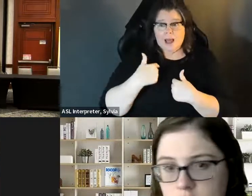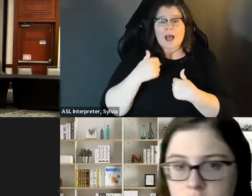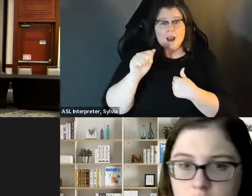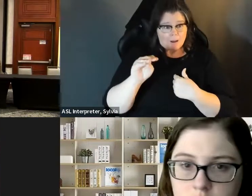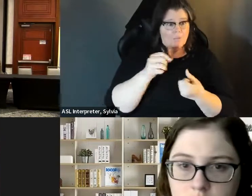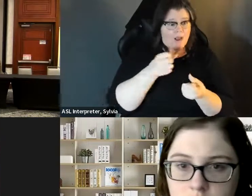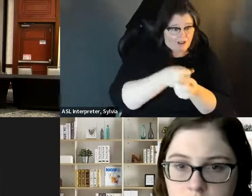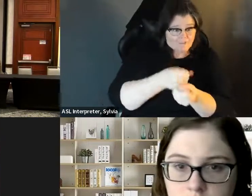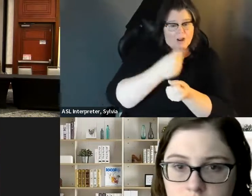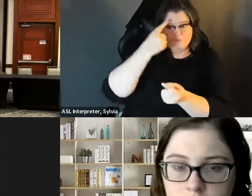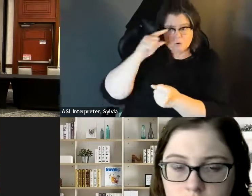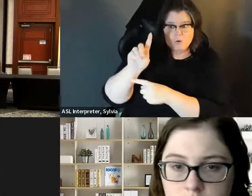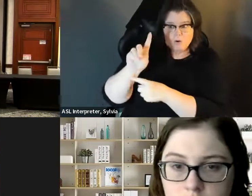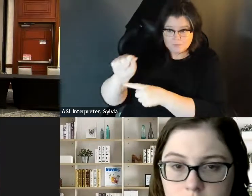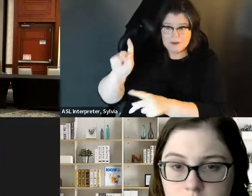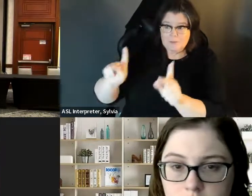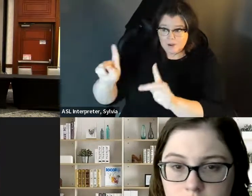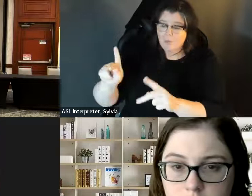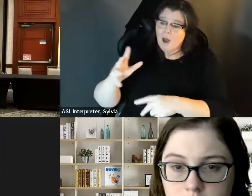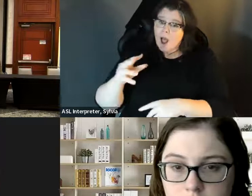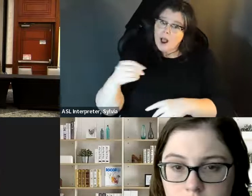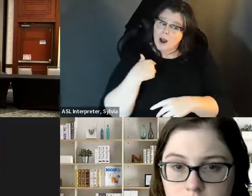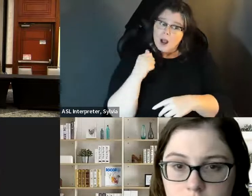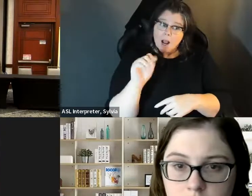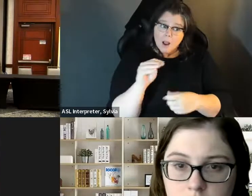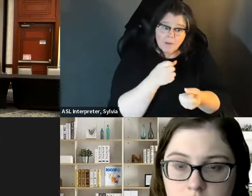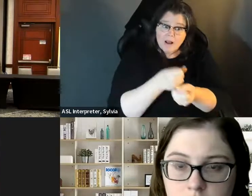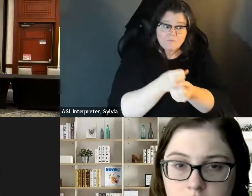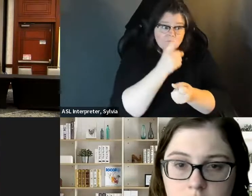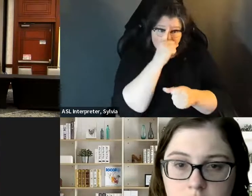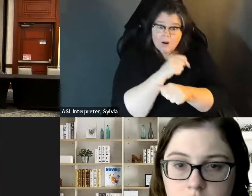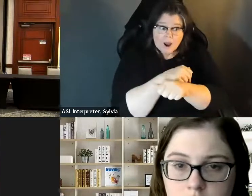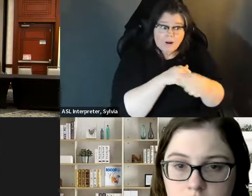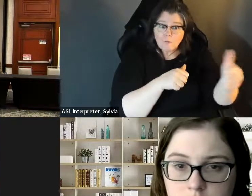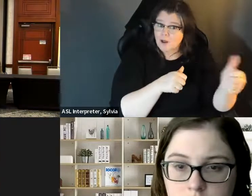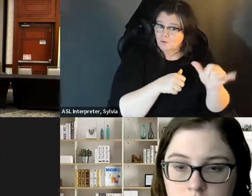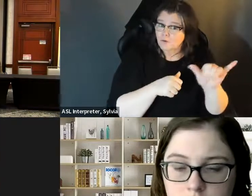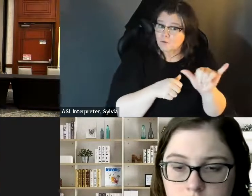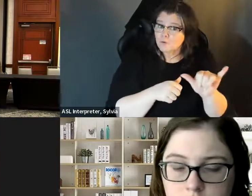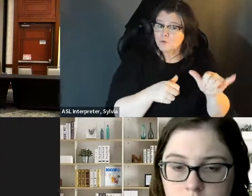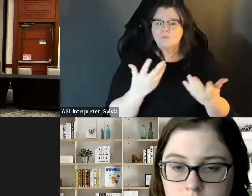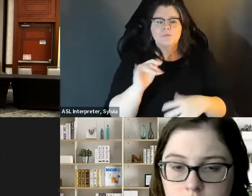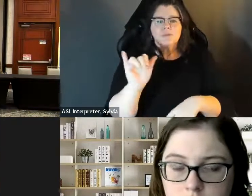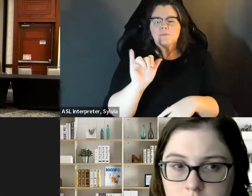depending upon the situation is to say hey, look, we are advocates for people with disabilities and everybody else because if we talk about universal design and how